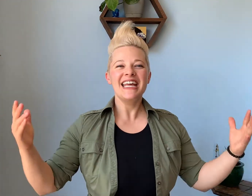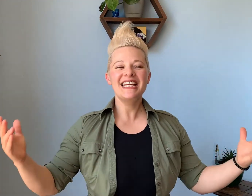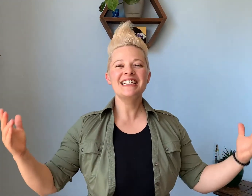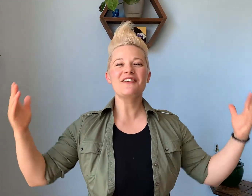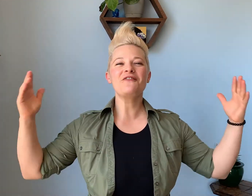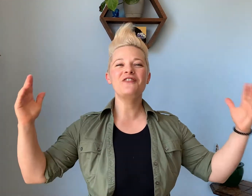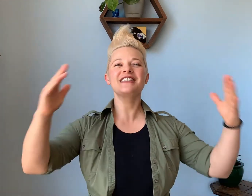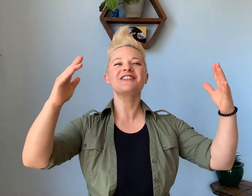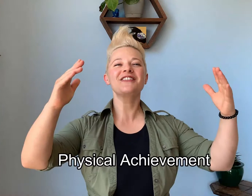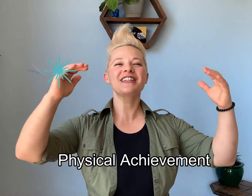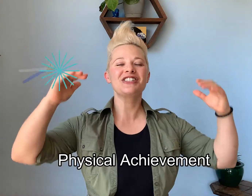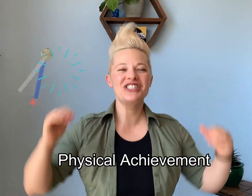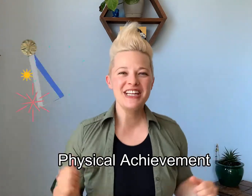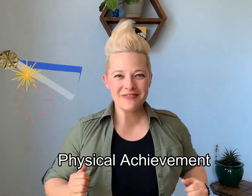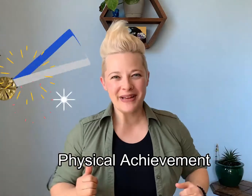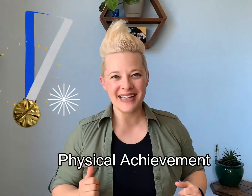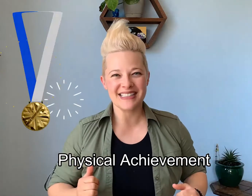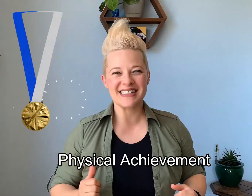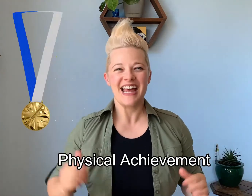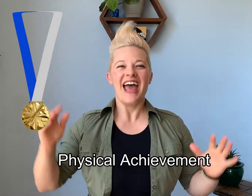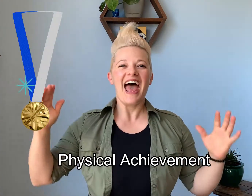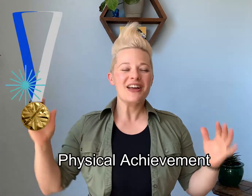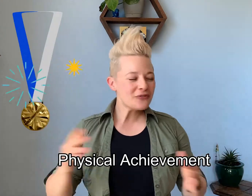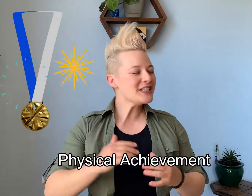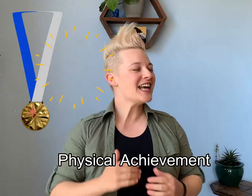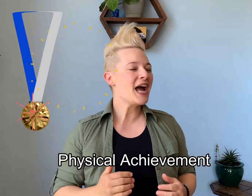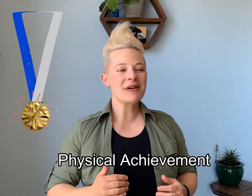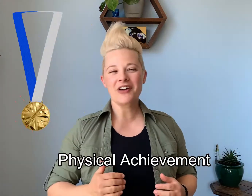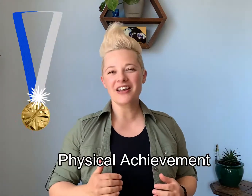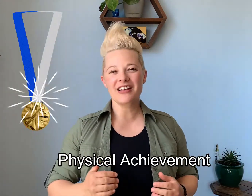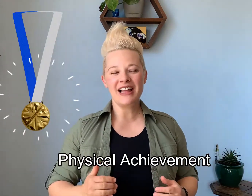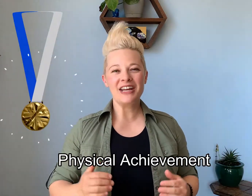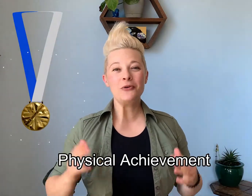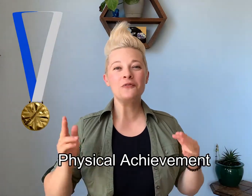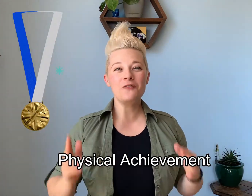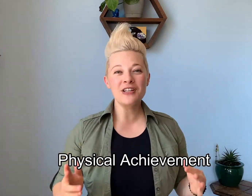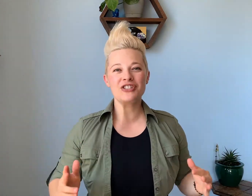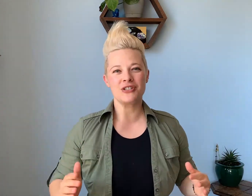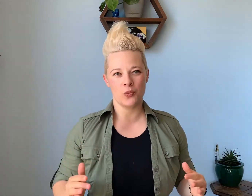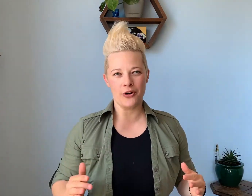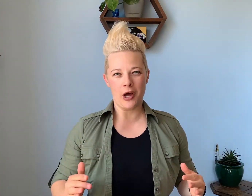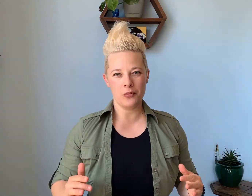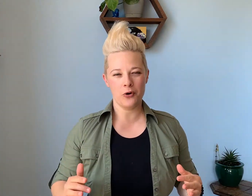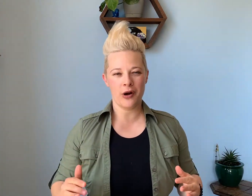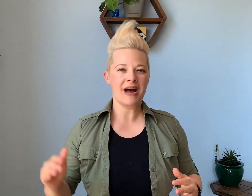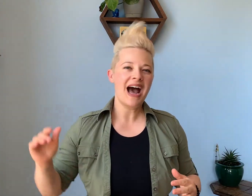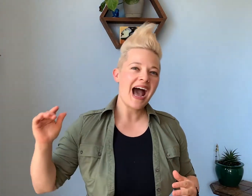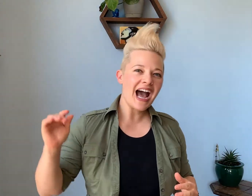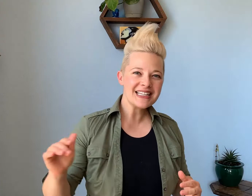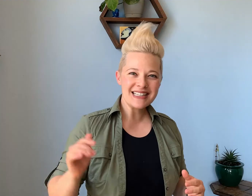is physical achievements. Every time I've got a client who finishes a workout program I send